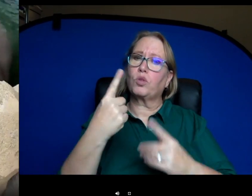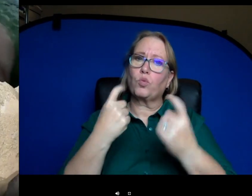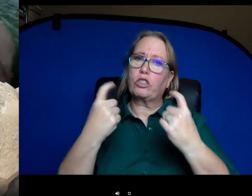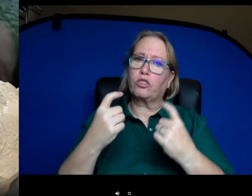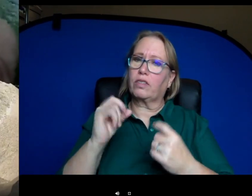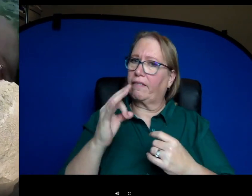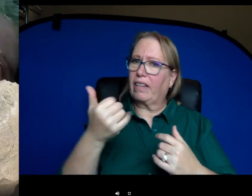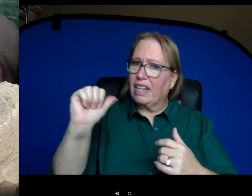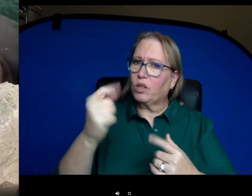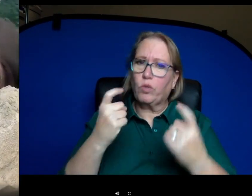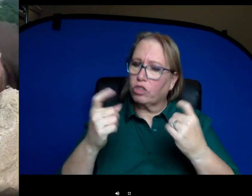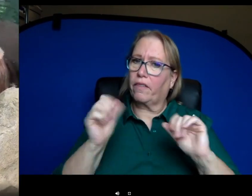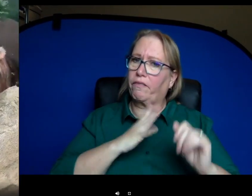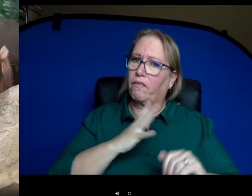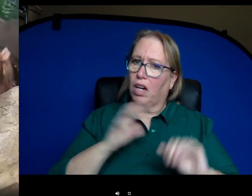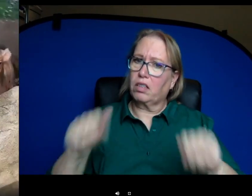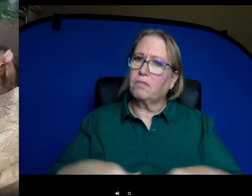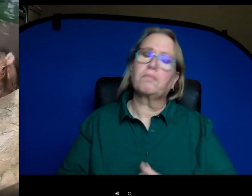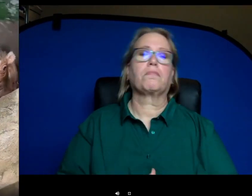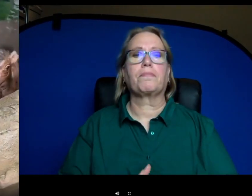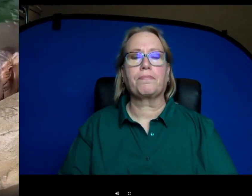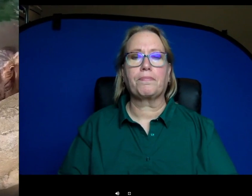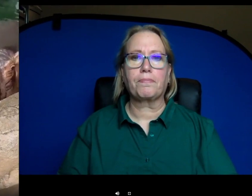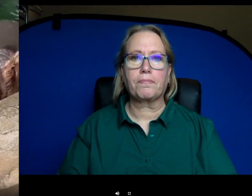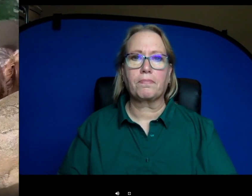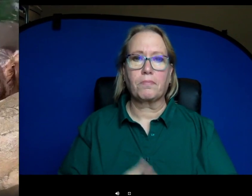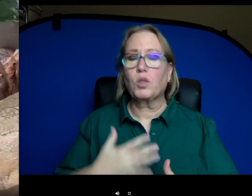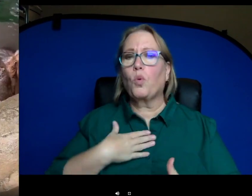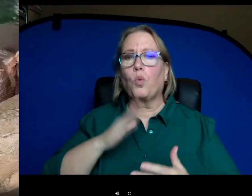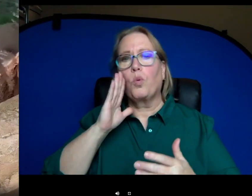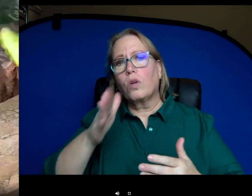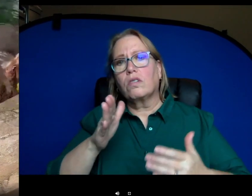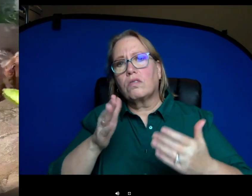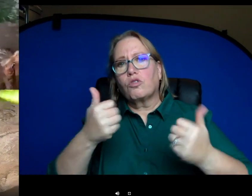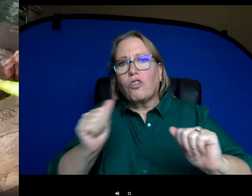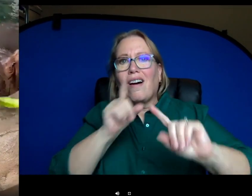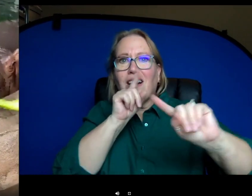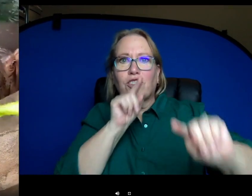Um, we will try and get to some of them or all of them but we probably have a